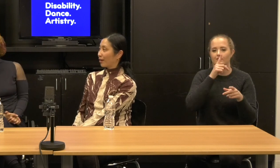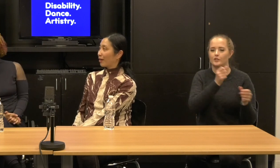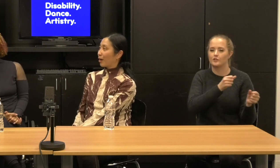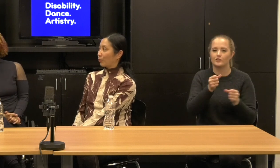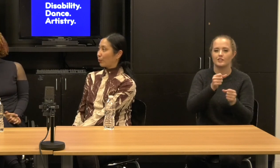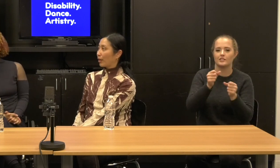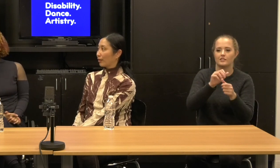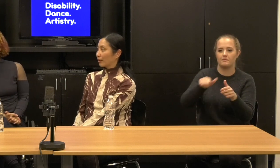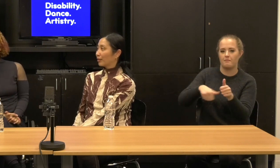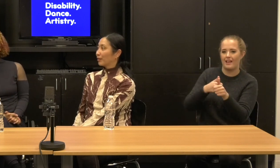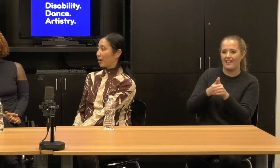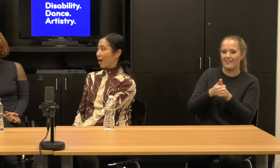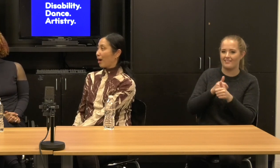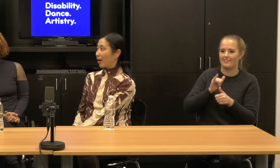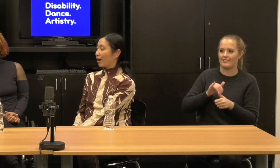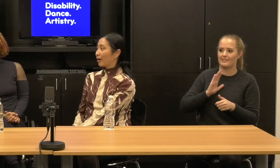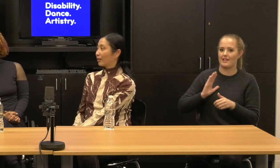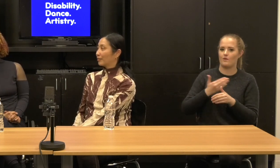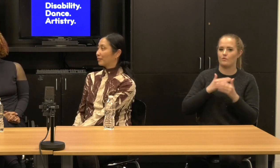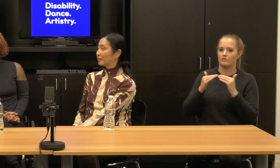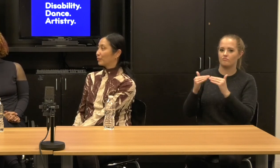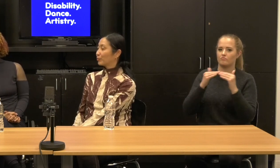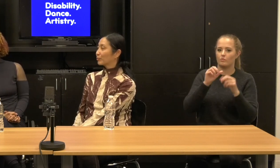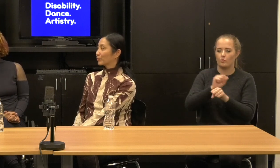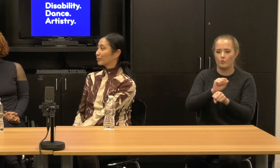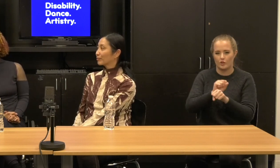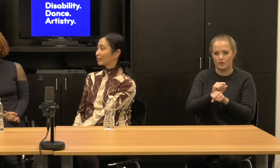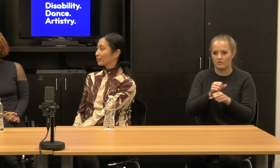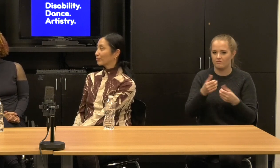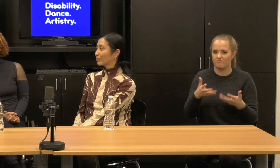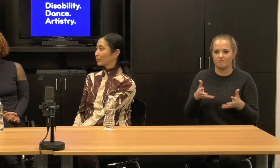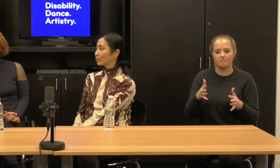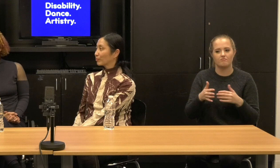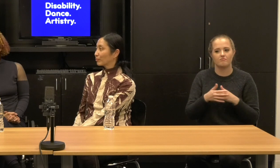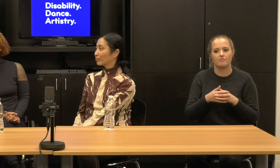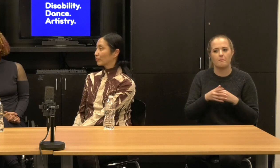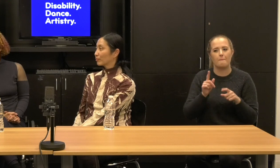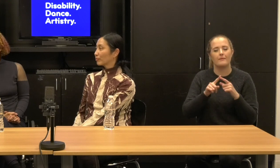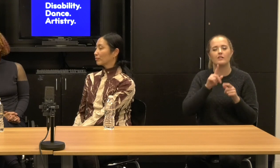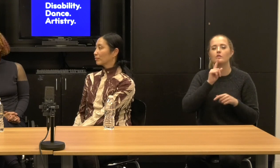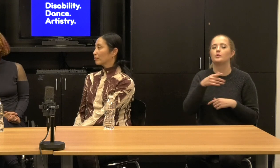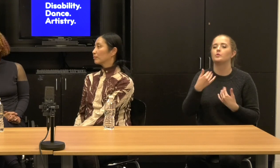equity work. Right? But it's so rare and they all came through New York. Great.